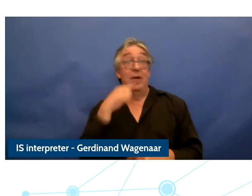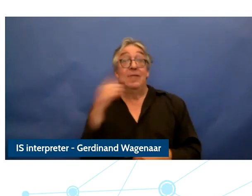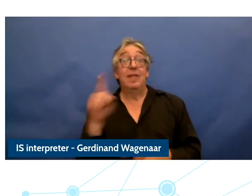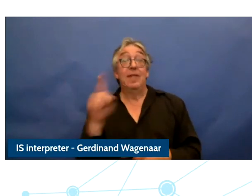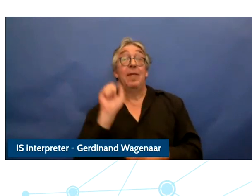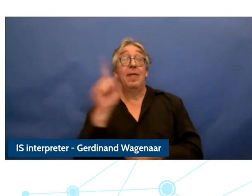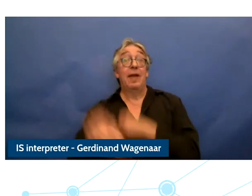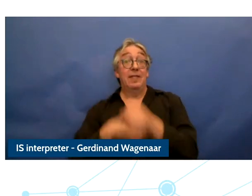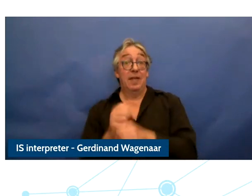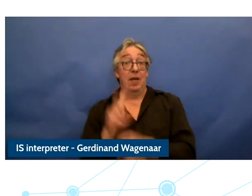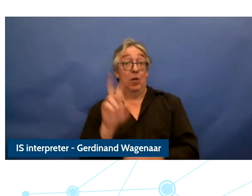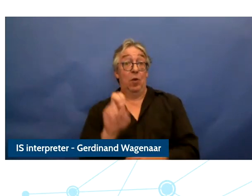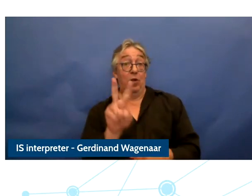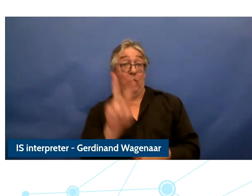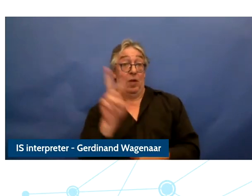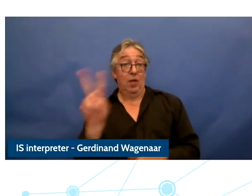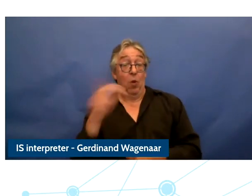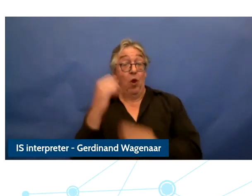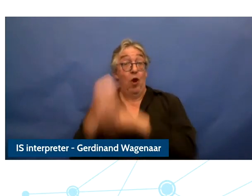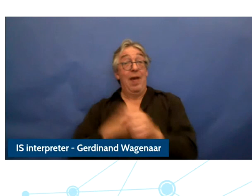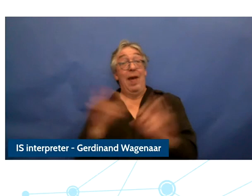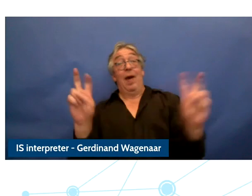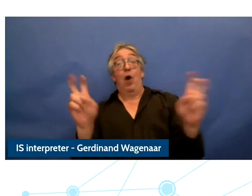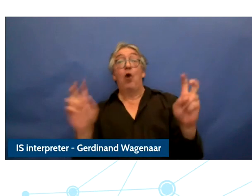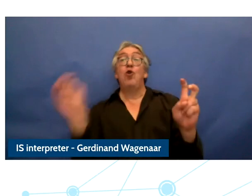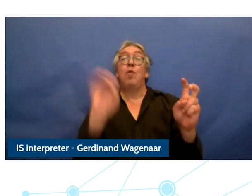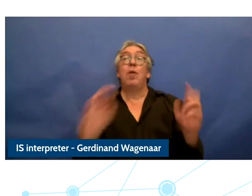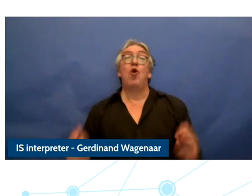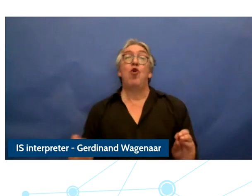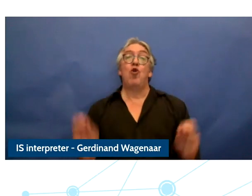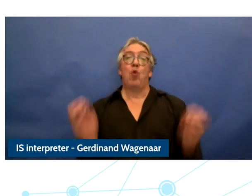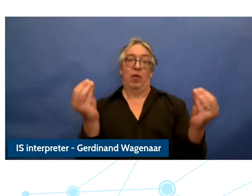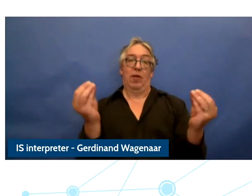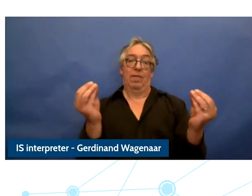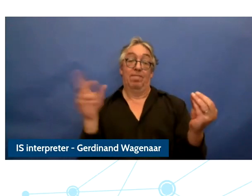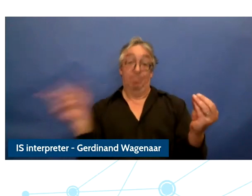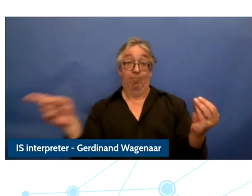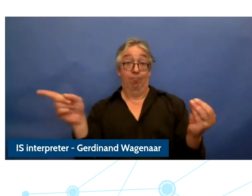European youth and she said, if we have to shape our union in their mold young